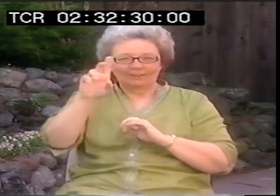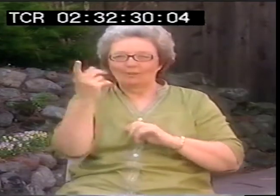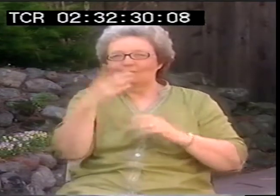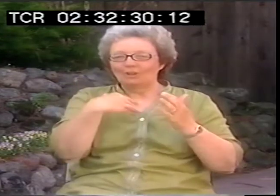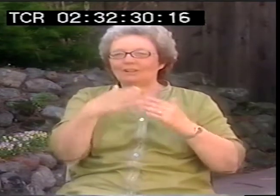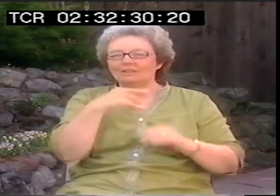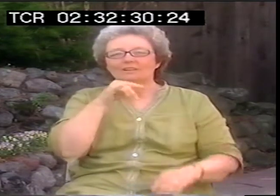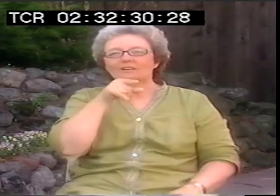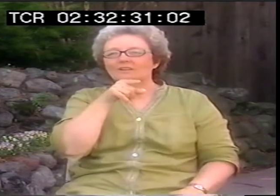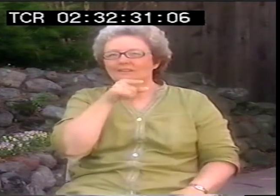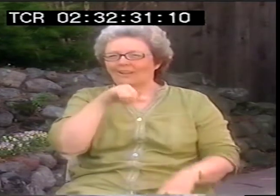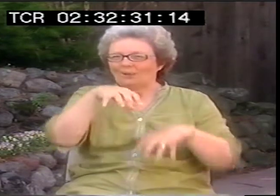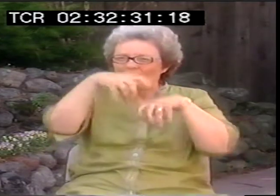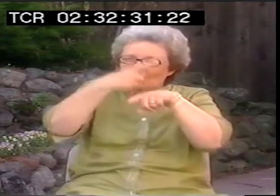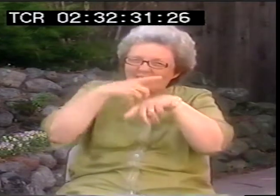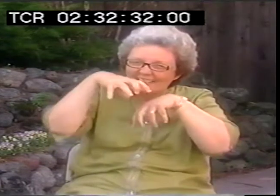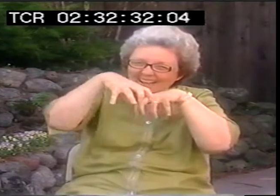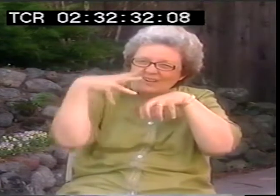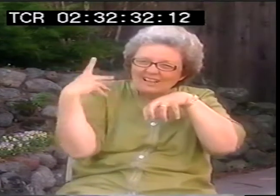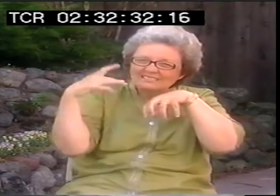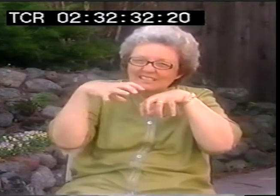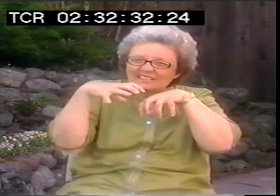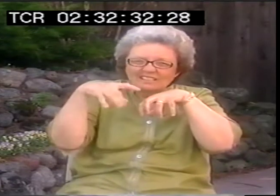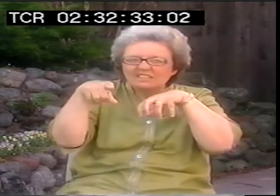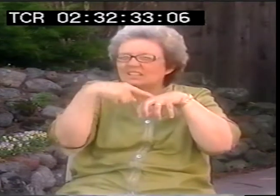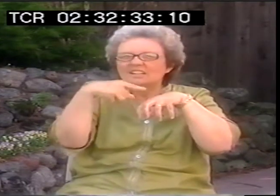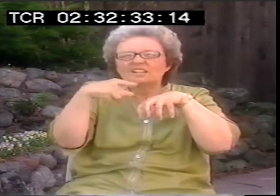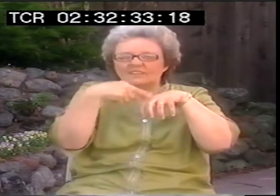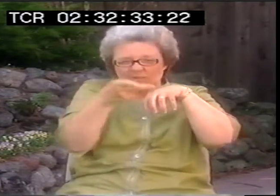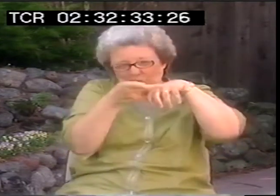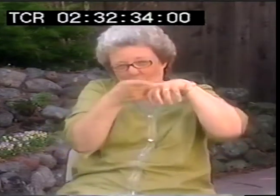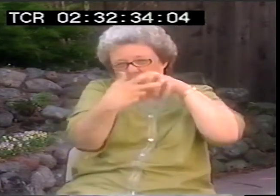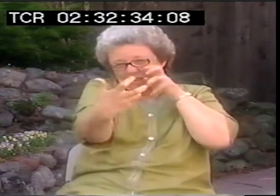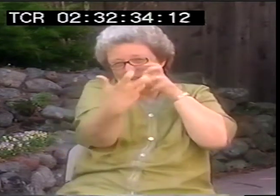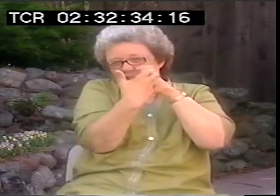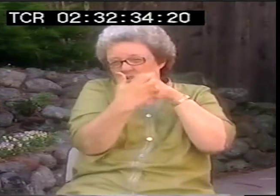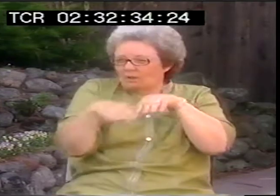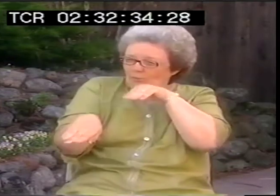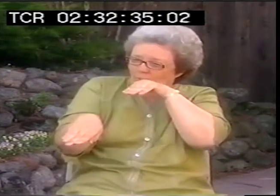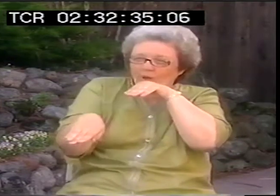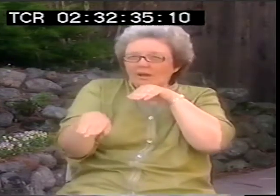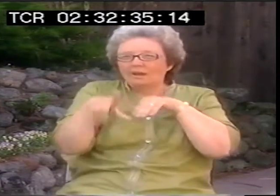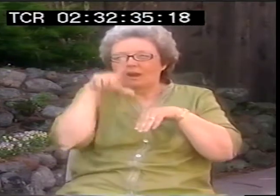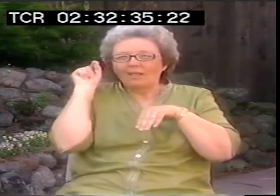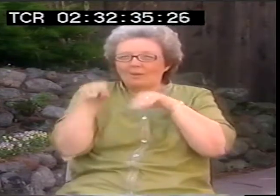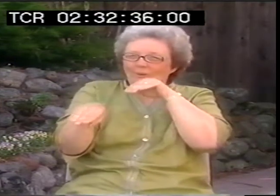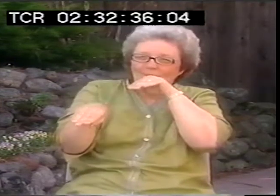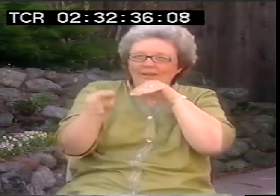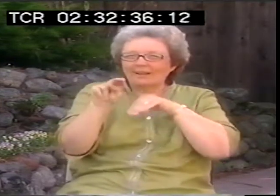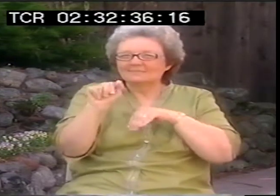located right there too. So they have these organizations that are right there, looking staring right